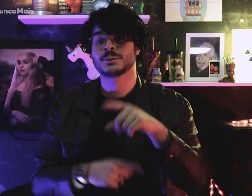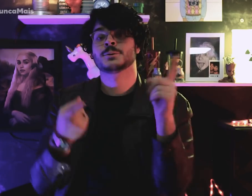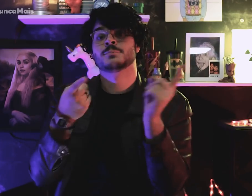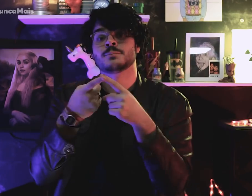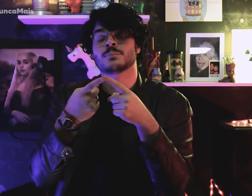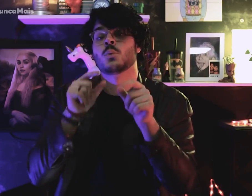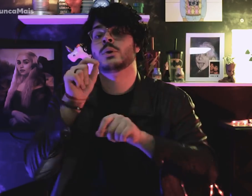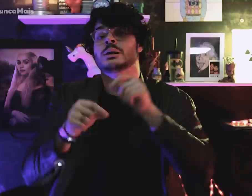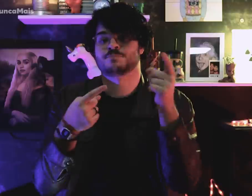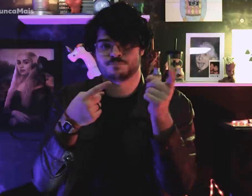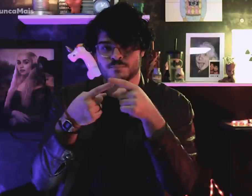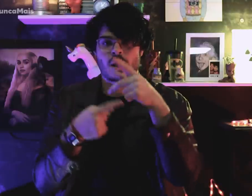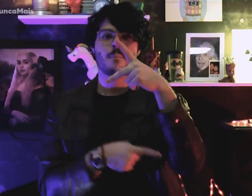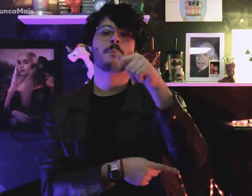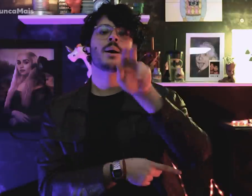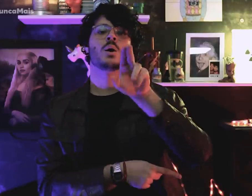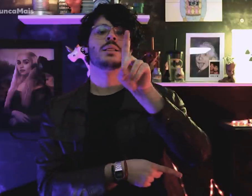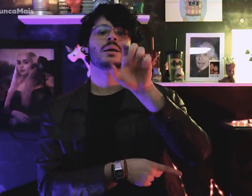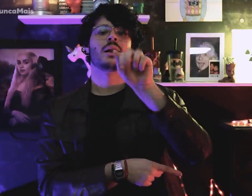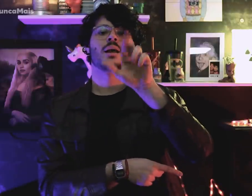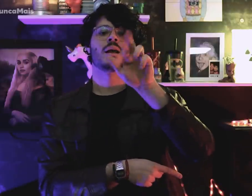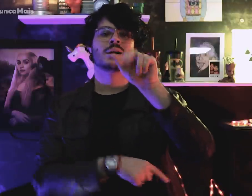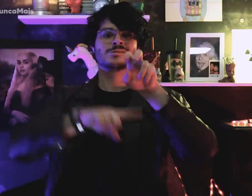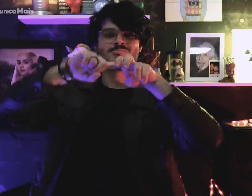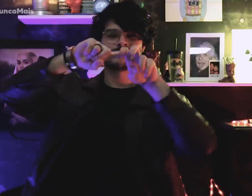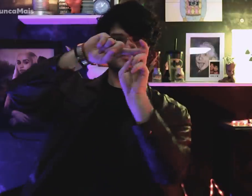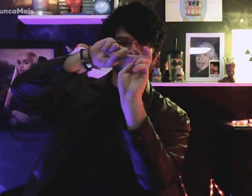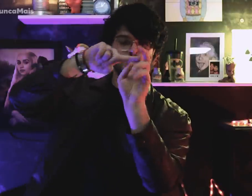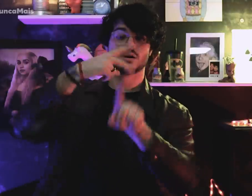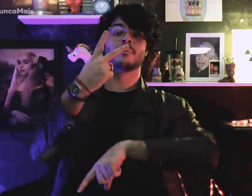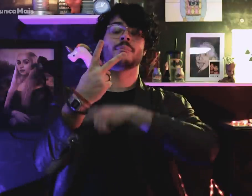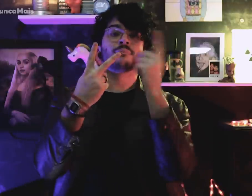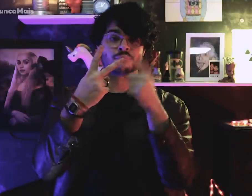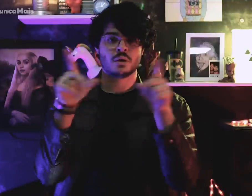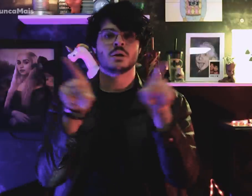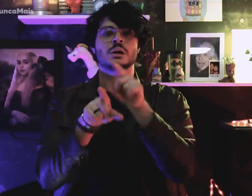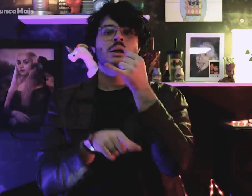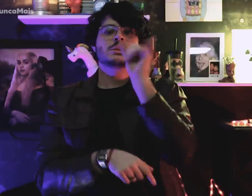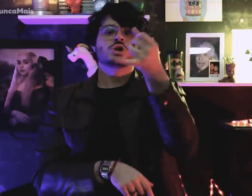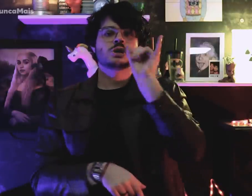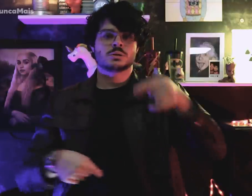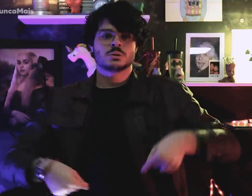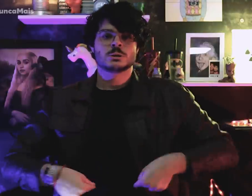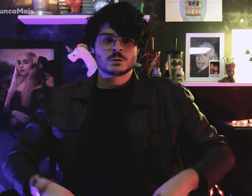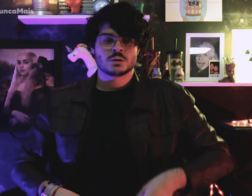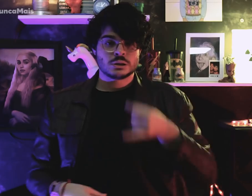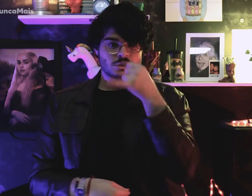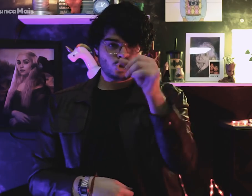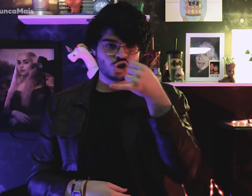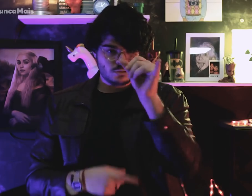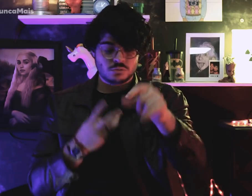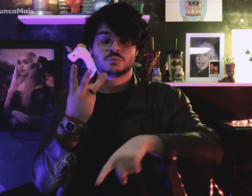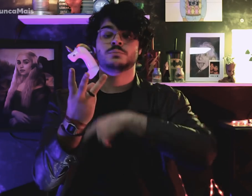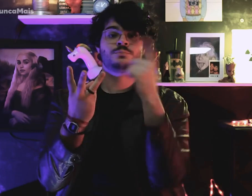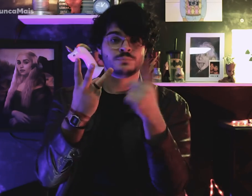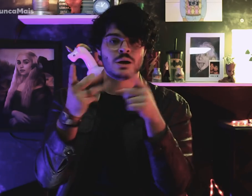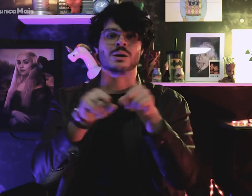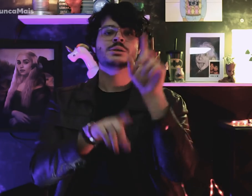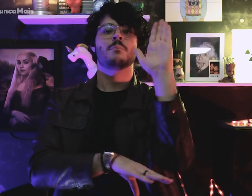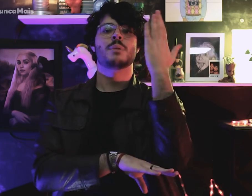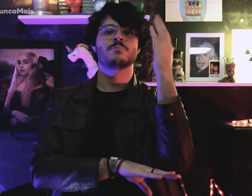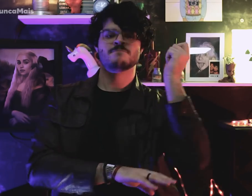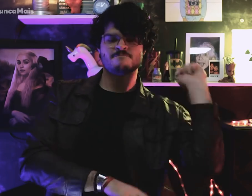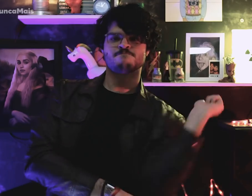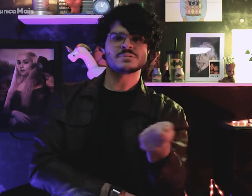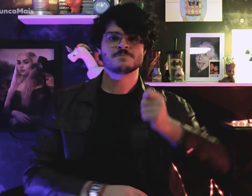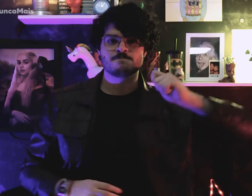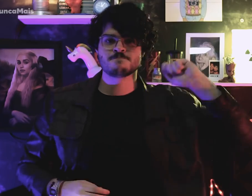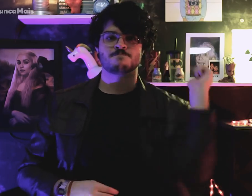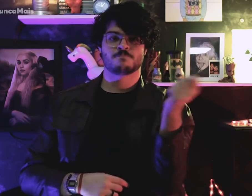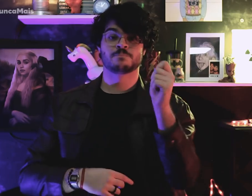como: pau-de-arara, choques elétricos, palmatória